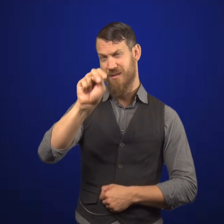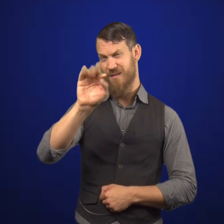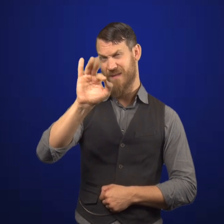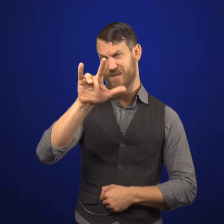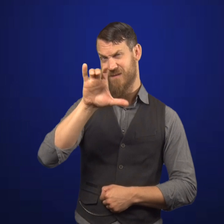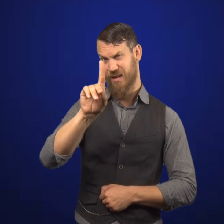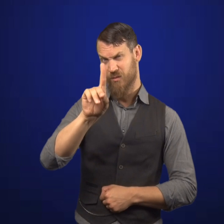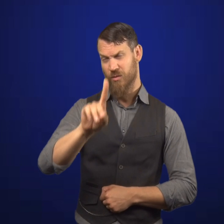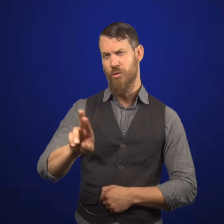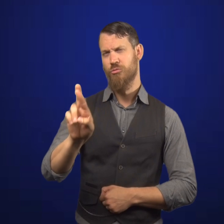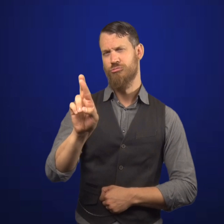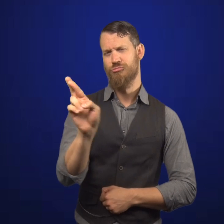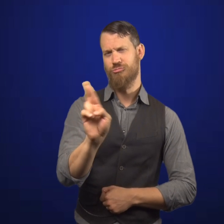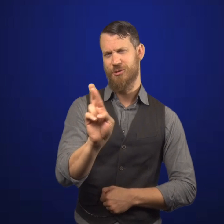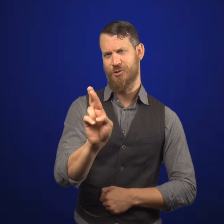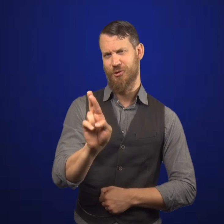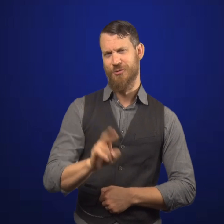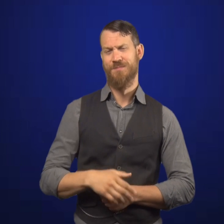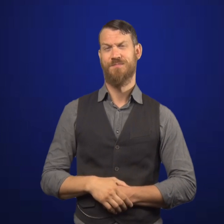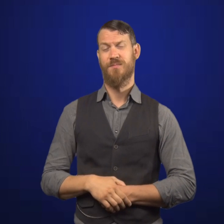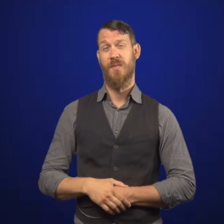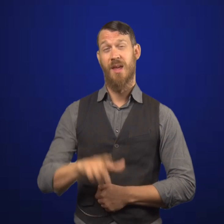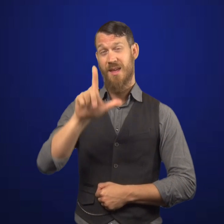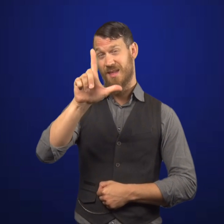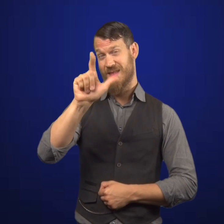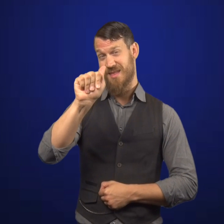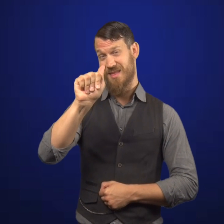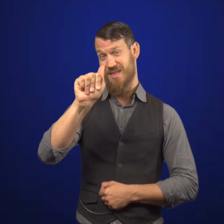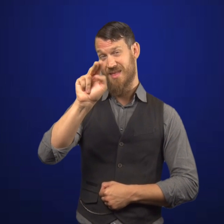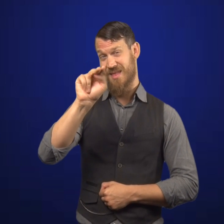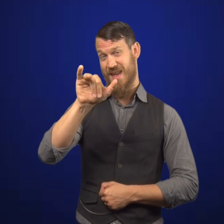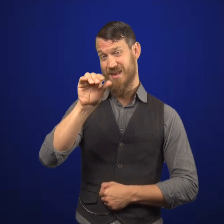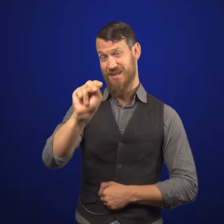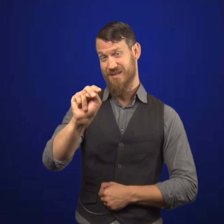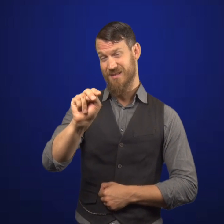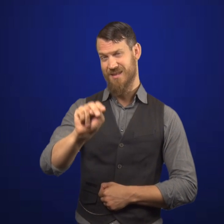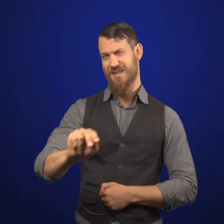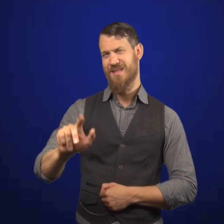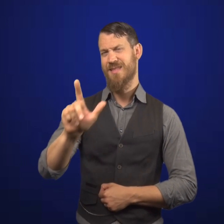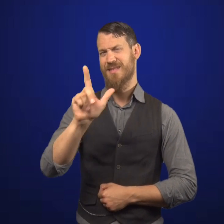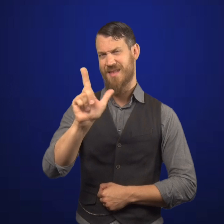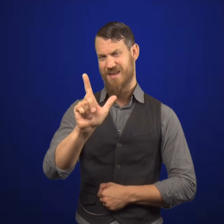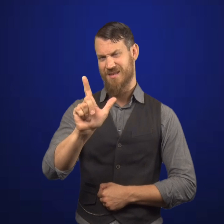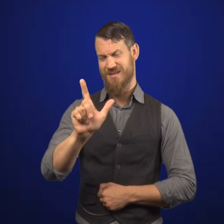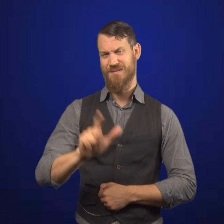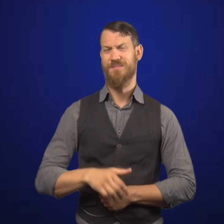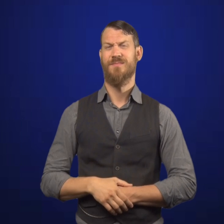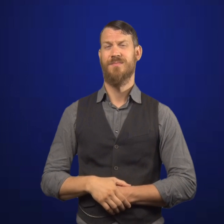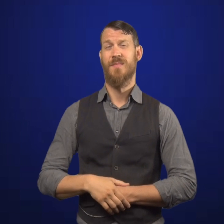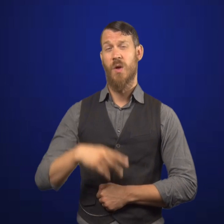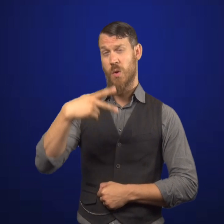Richard Enfield Richard Lanyon Dr Lanyon